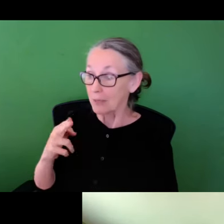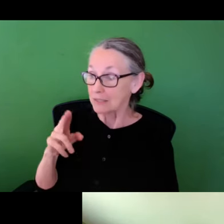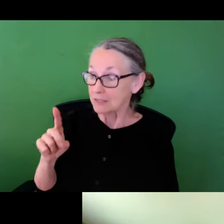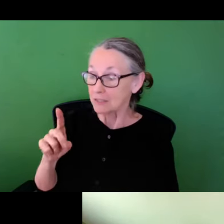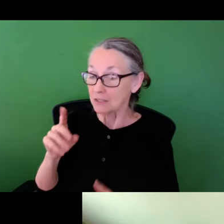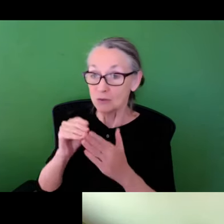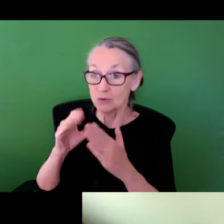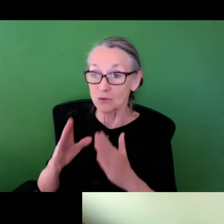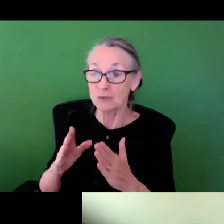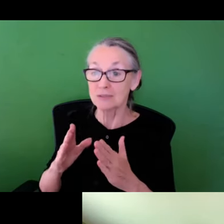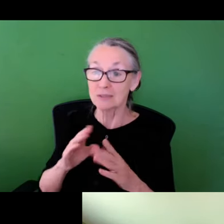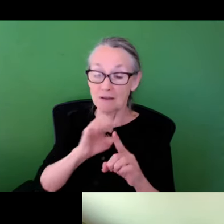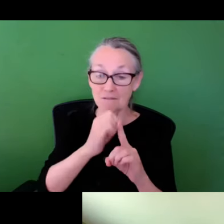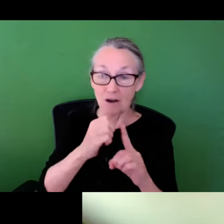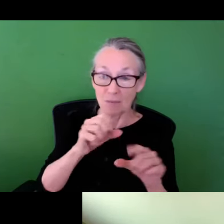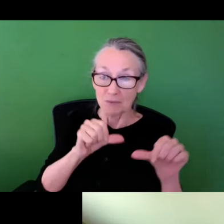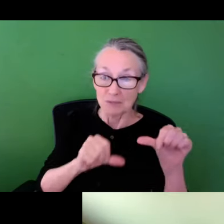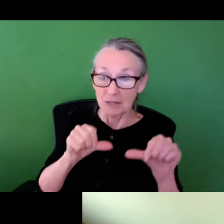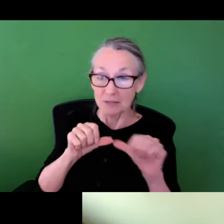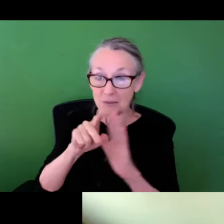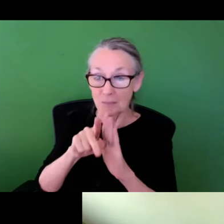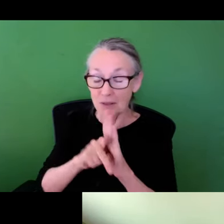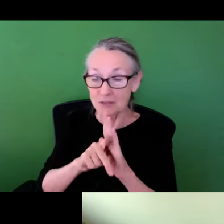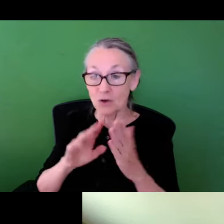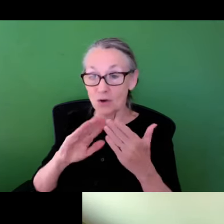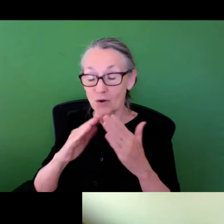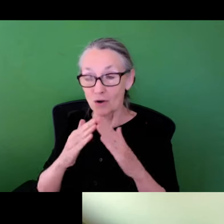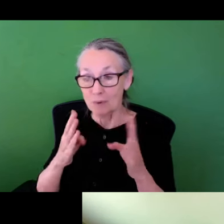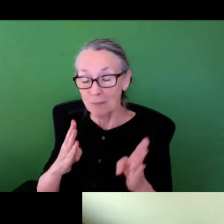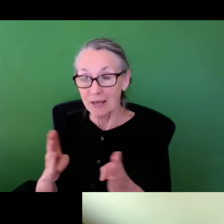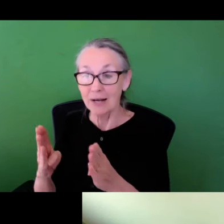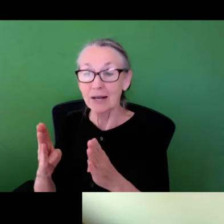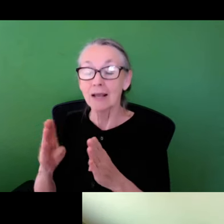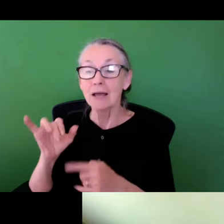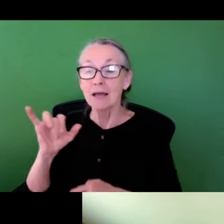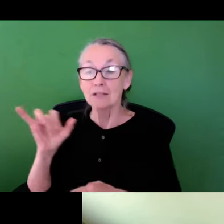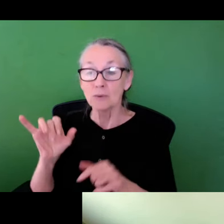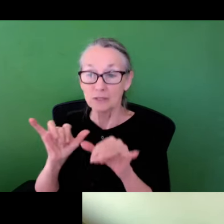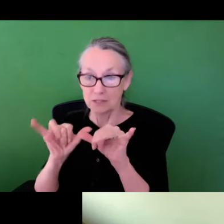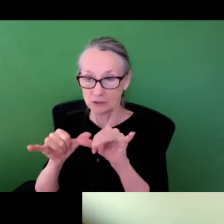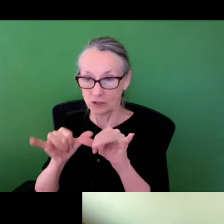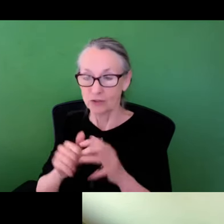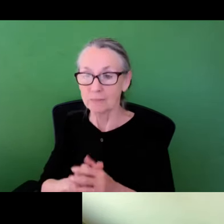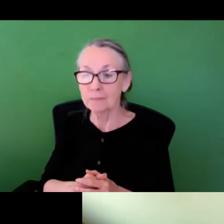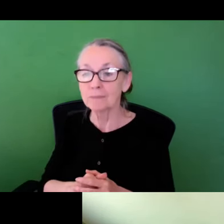an international scholar. We also have about three PhD students between environmental science and policy,